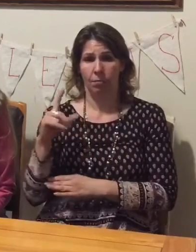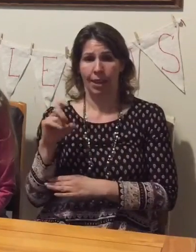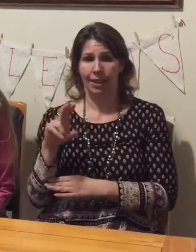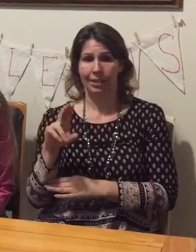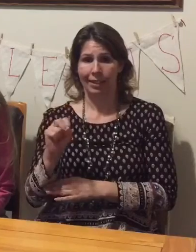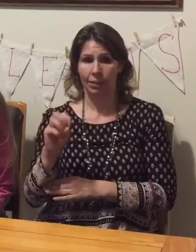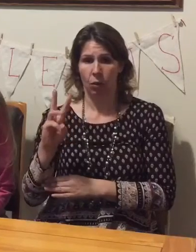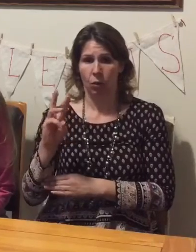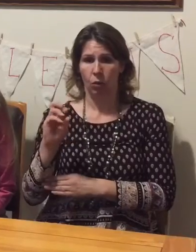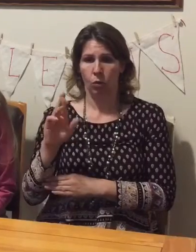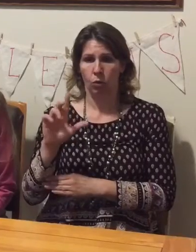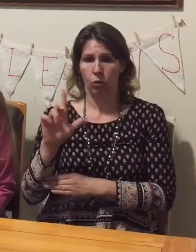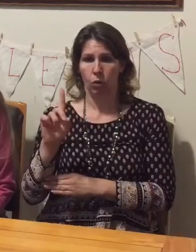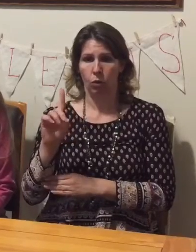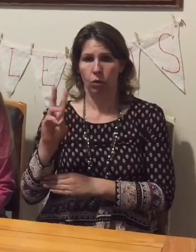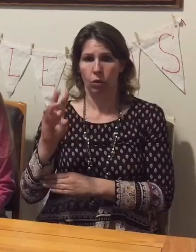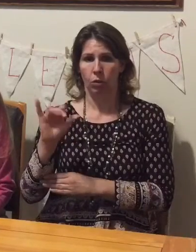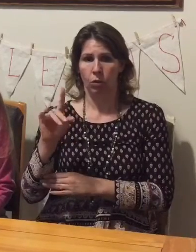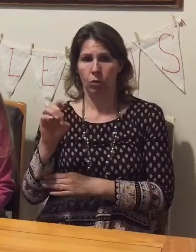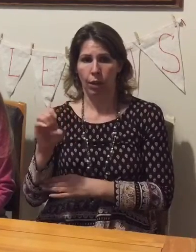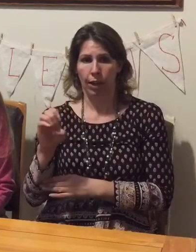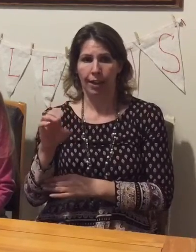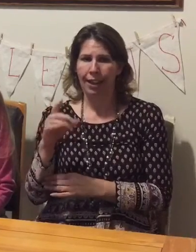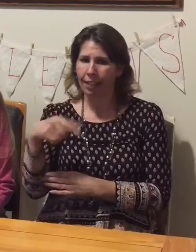are tips and inspiration and motivation